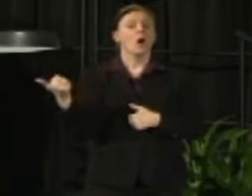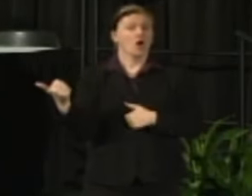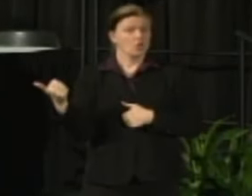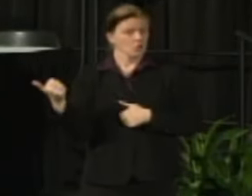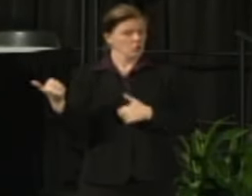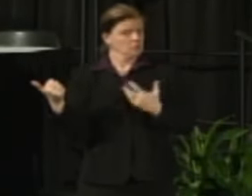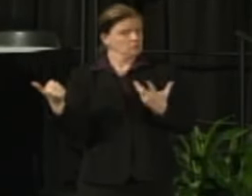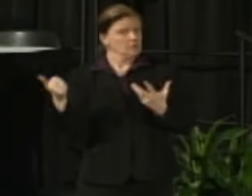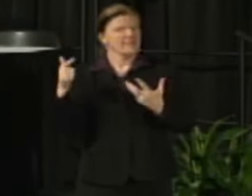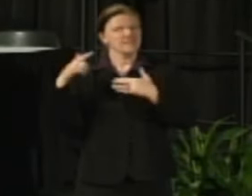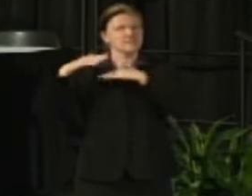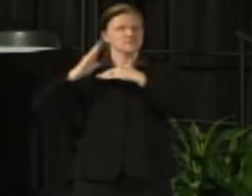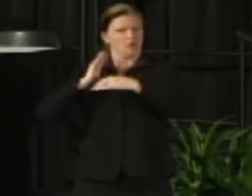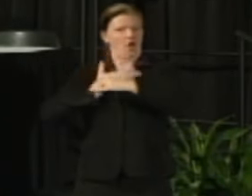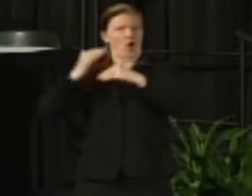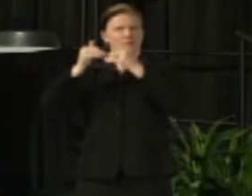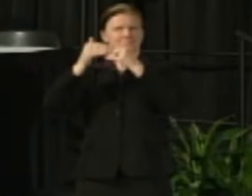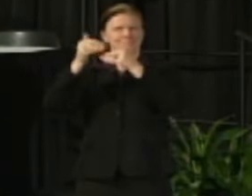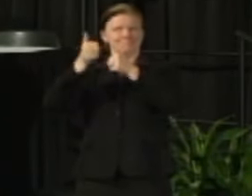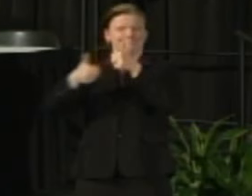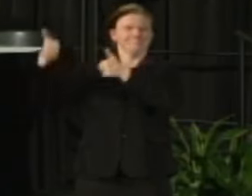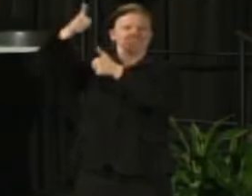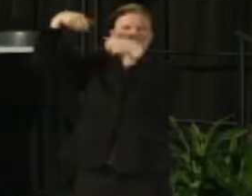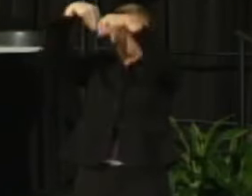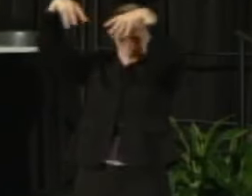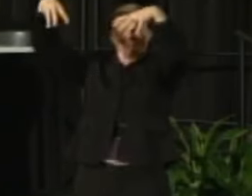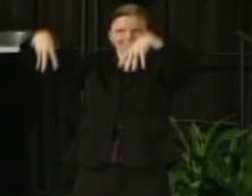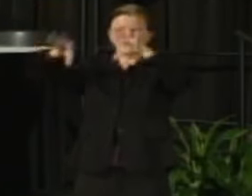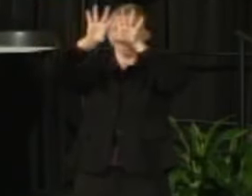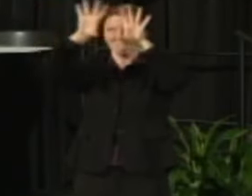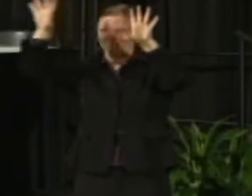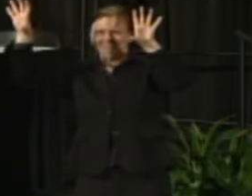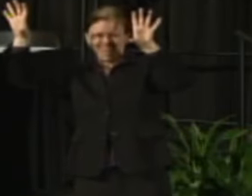at the high level and we have just in terms of the composition